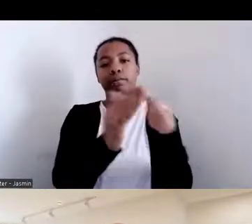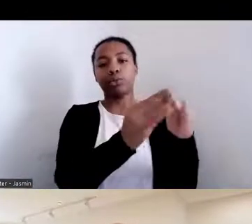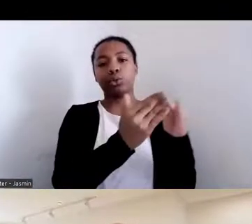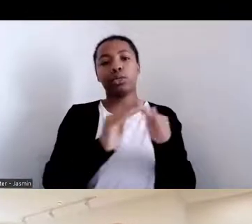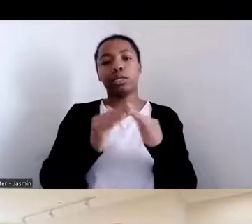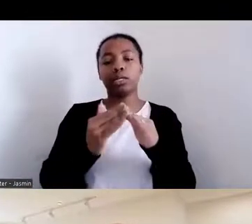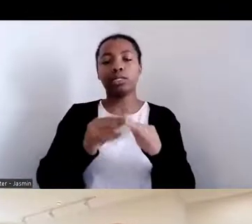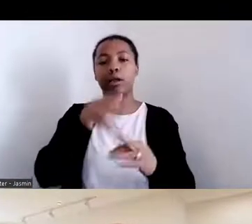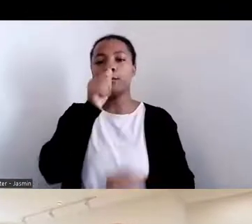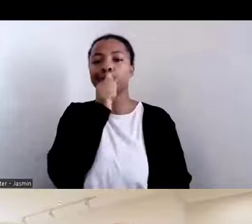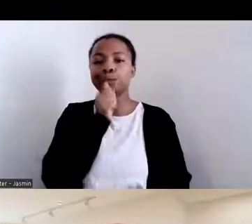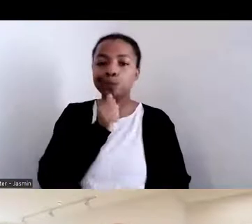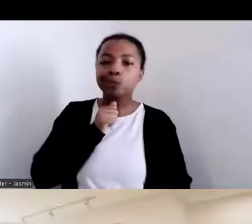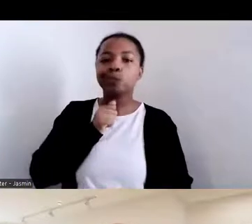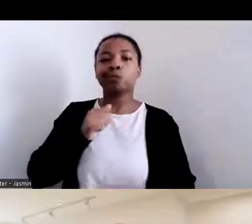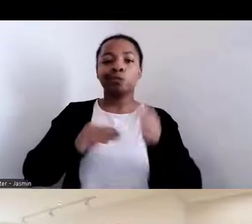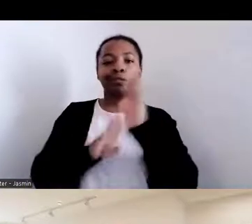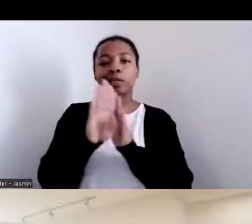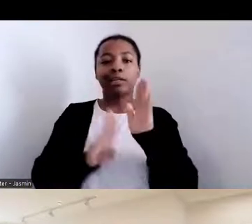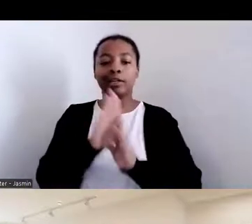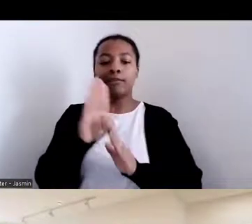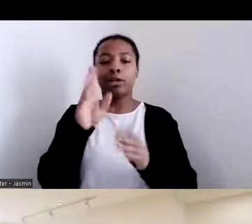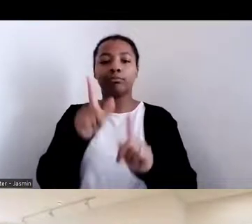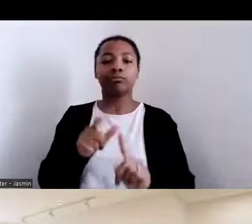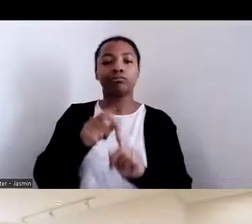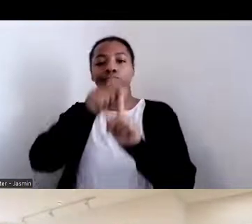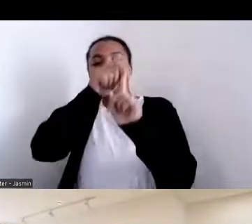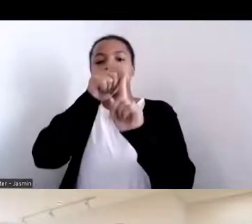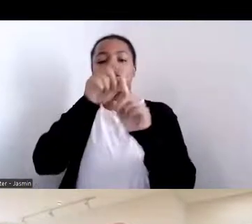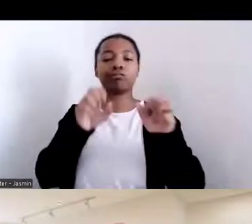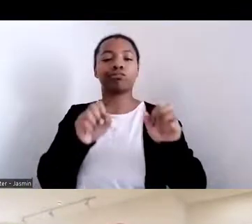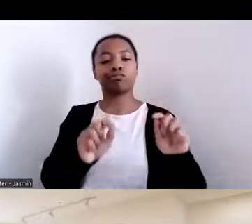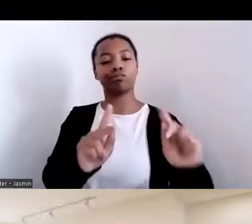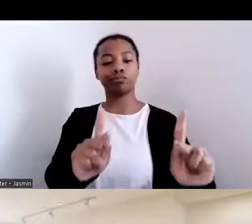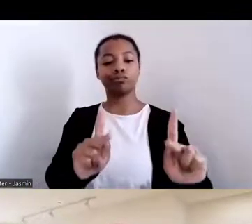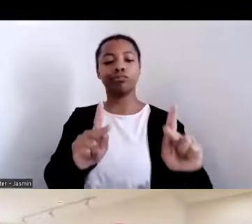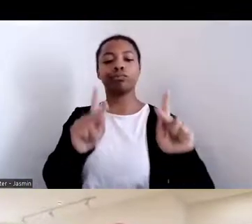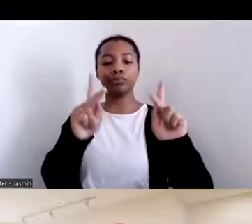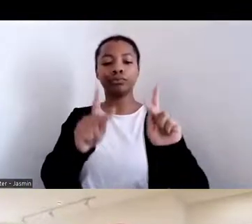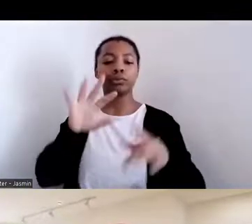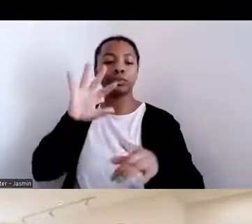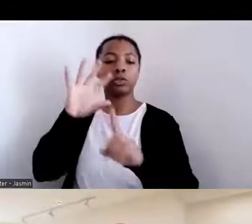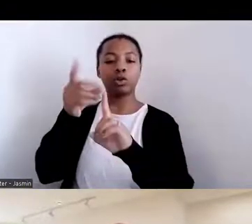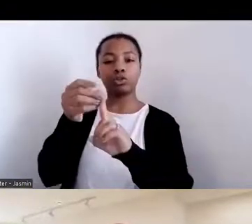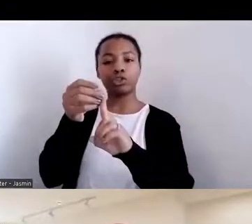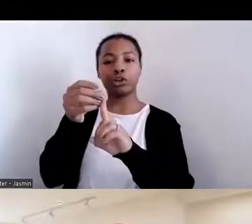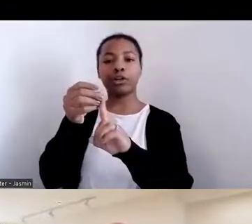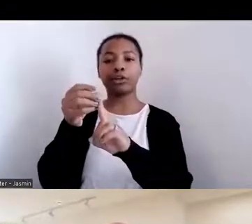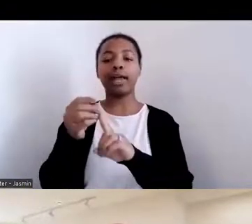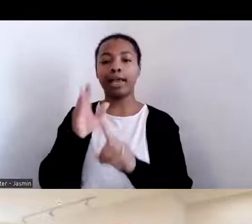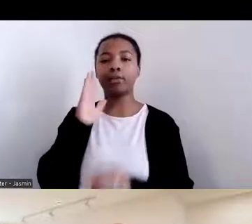opportunities, and thrive. I look forward to the information and knowledge and the historical and intergenerational wisdom